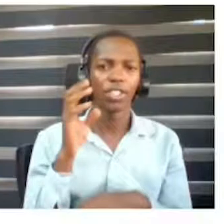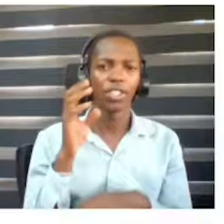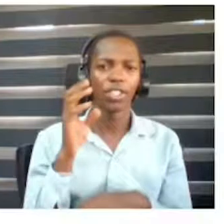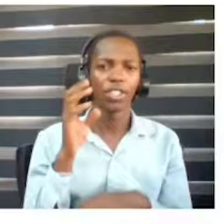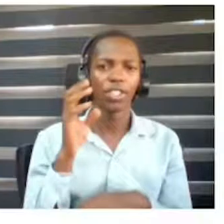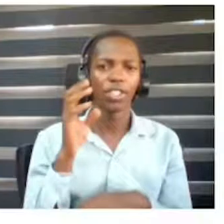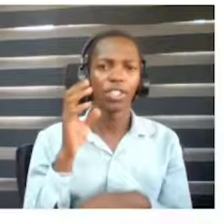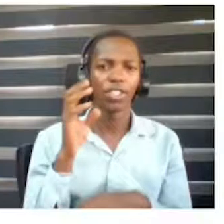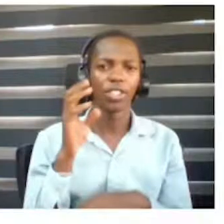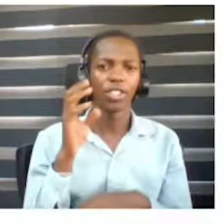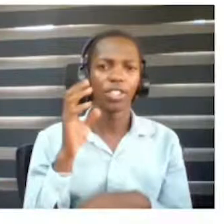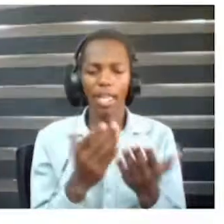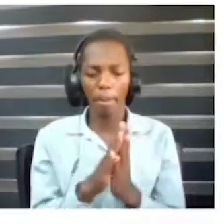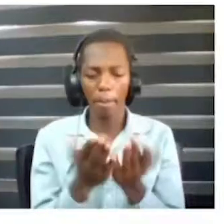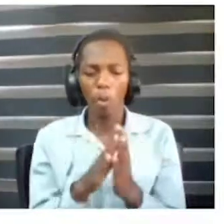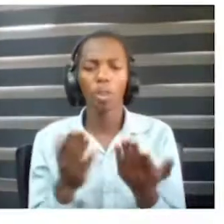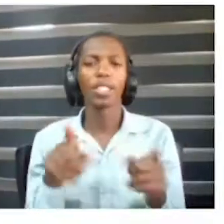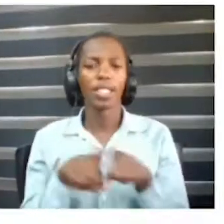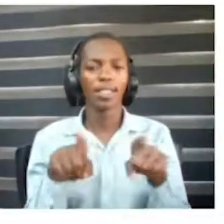educational materials. Most use braille books.